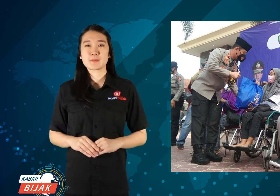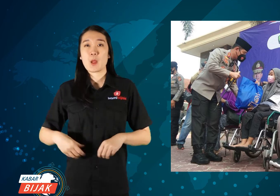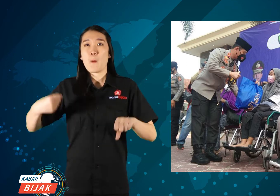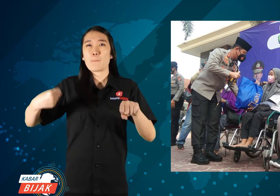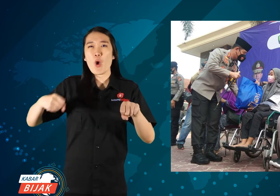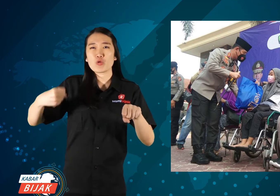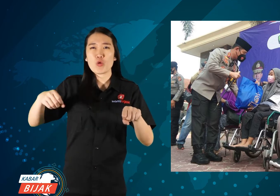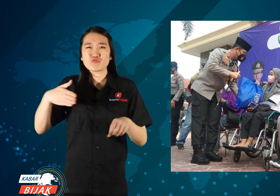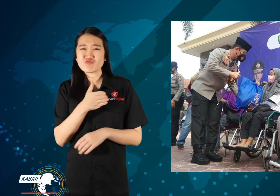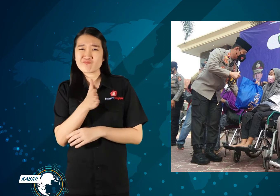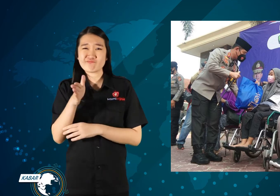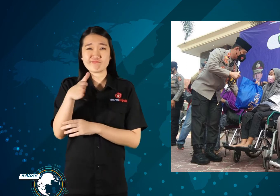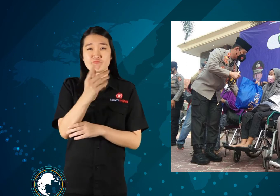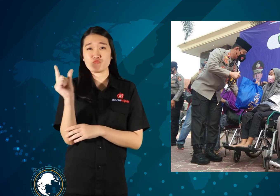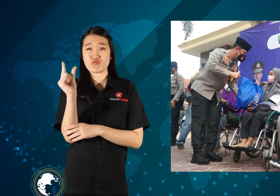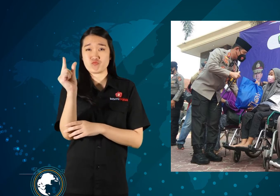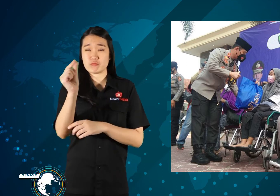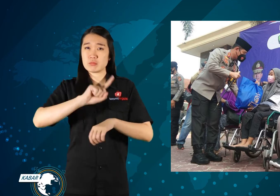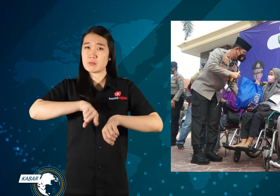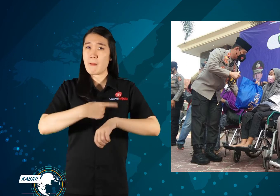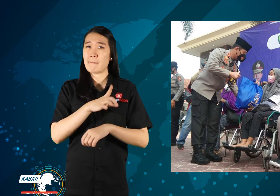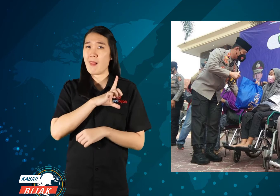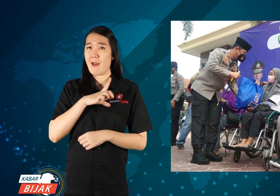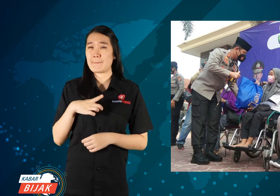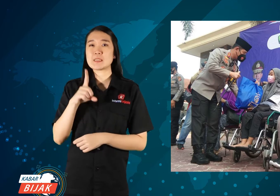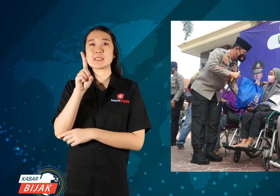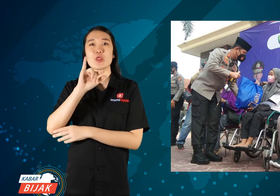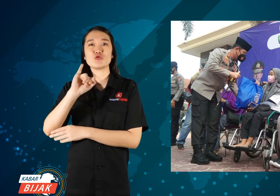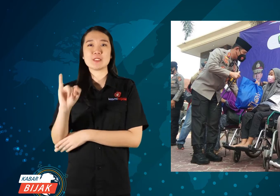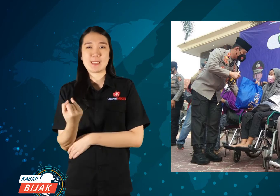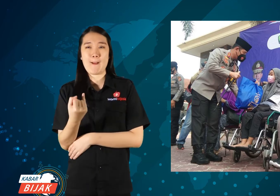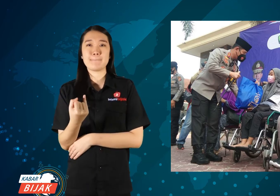Driving a road bike for 1 hour.